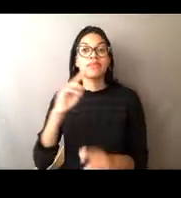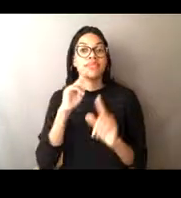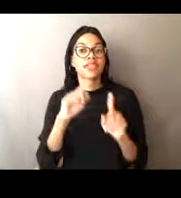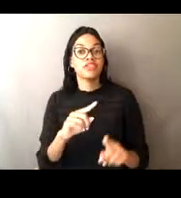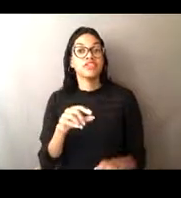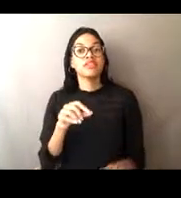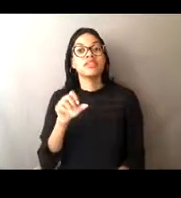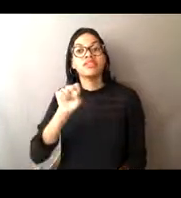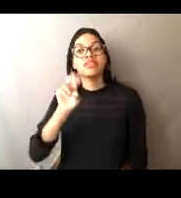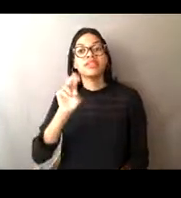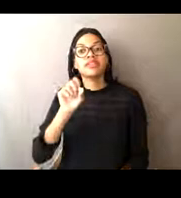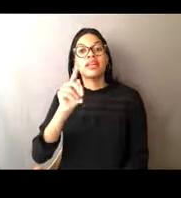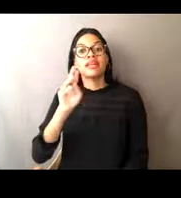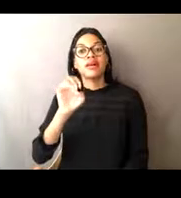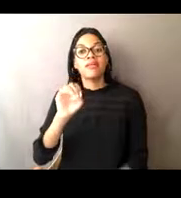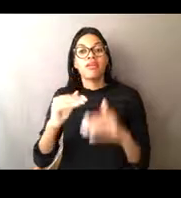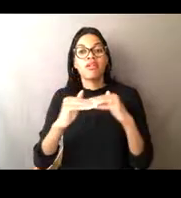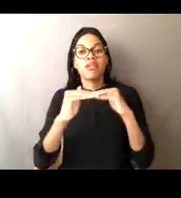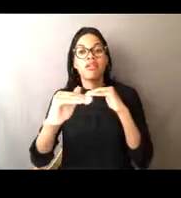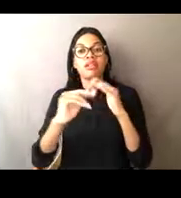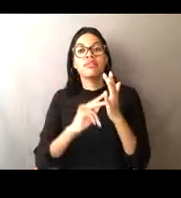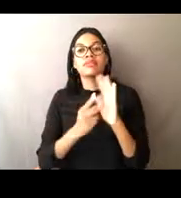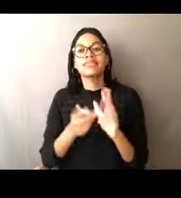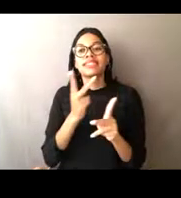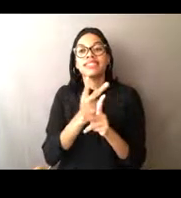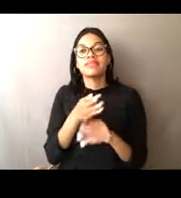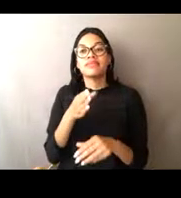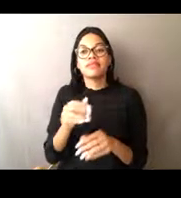and I'm seeing a couple other folks saying that sustainable